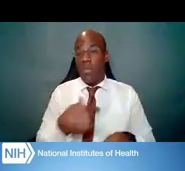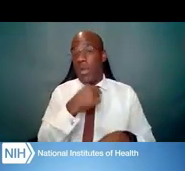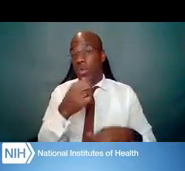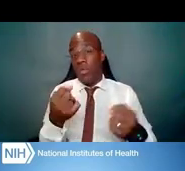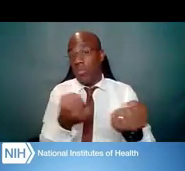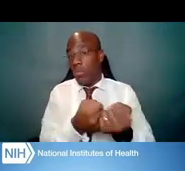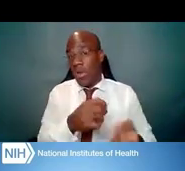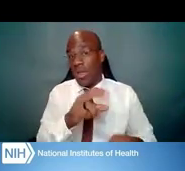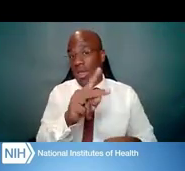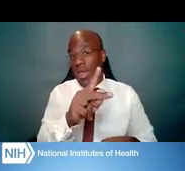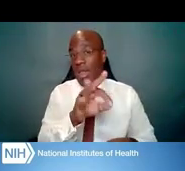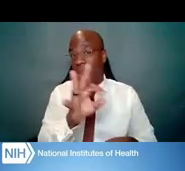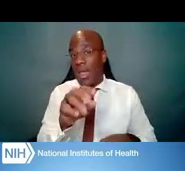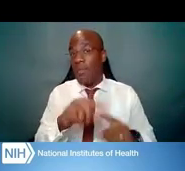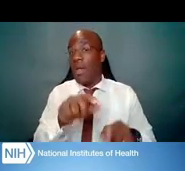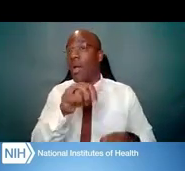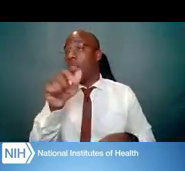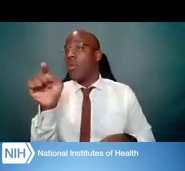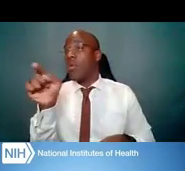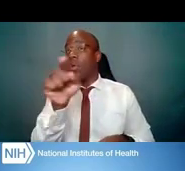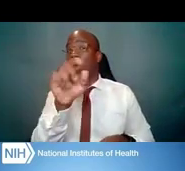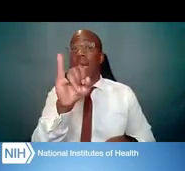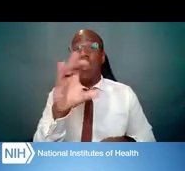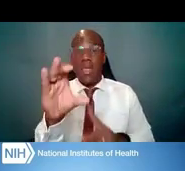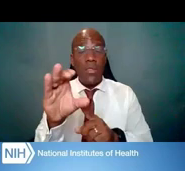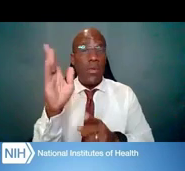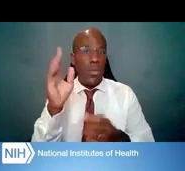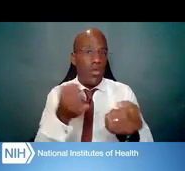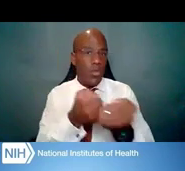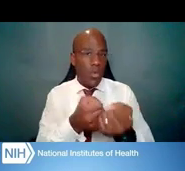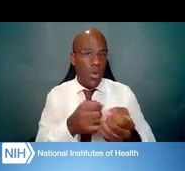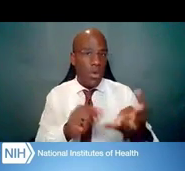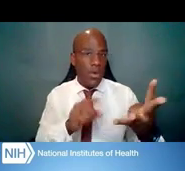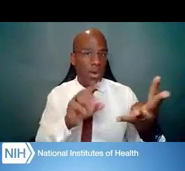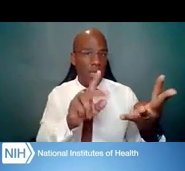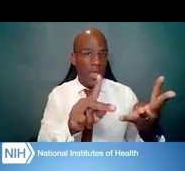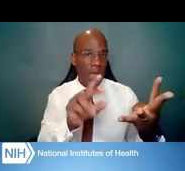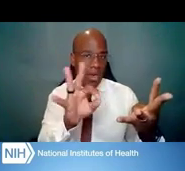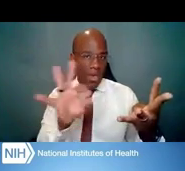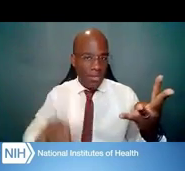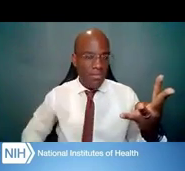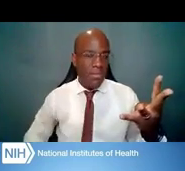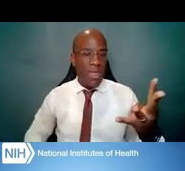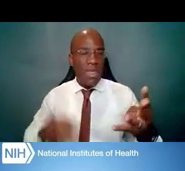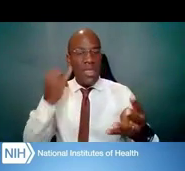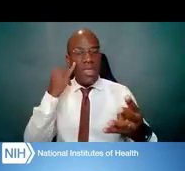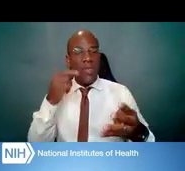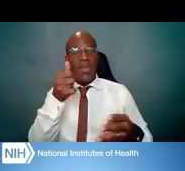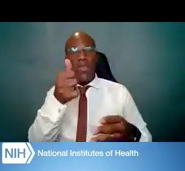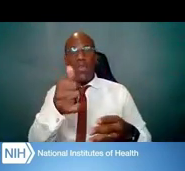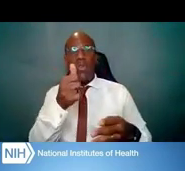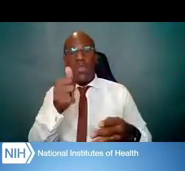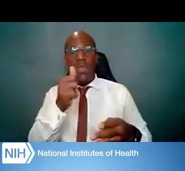You are ineligible for a mentor K if you are a current or former principal investigator